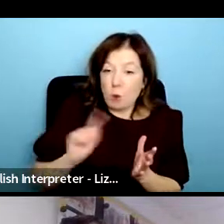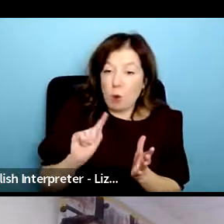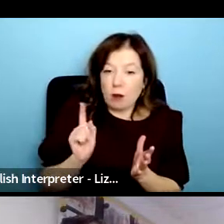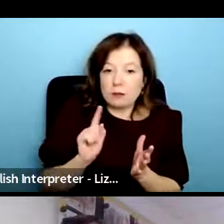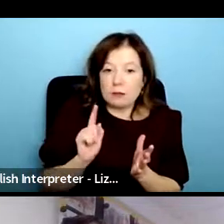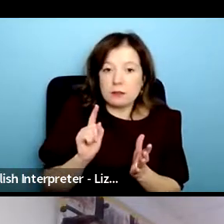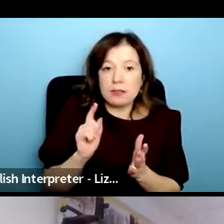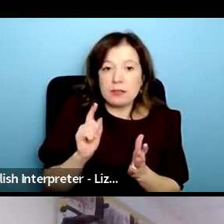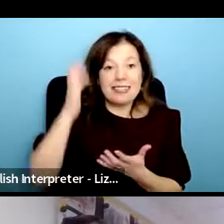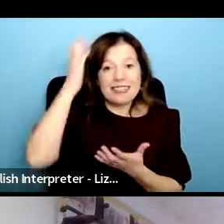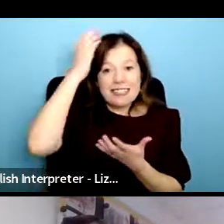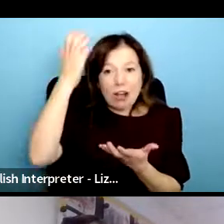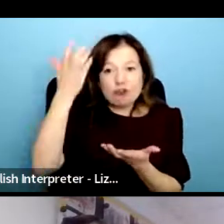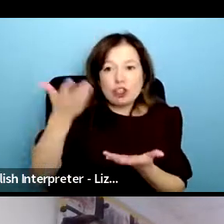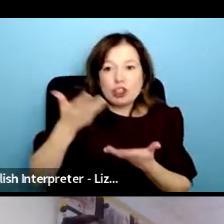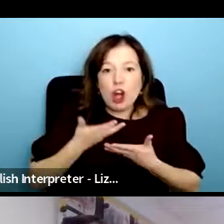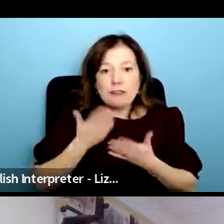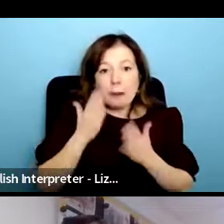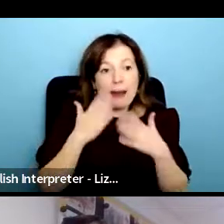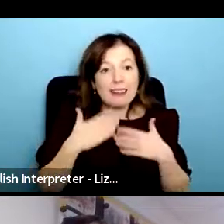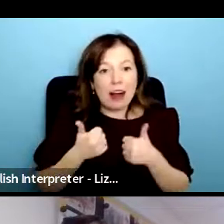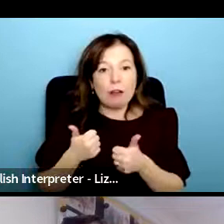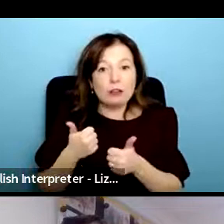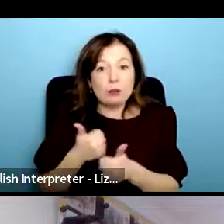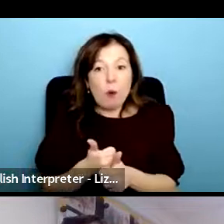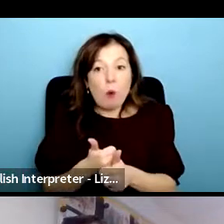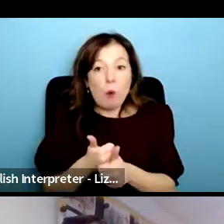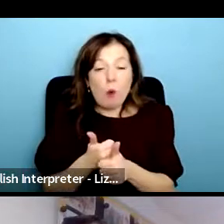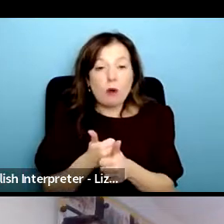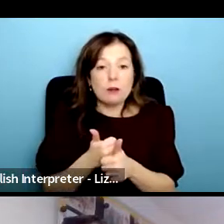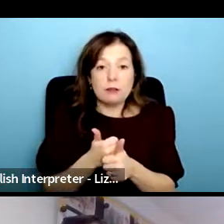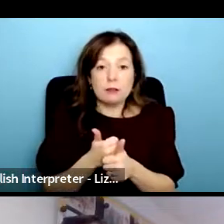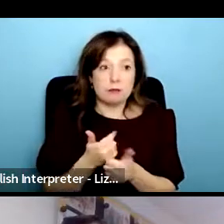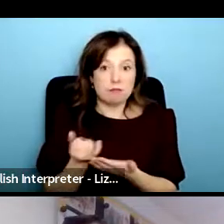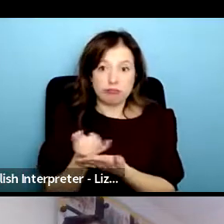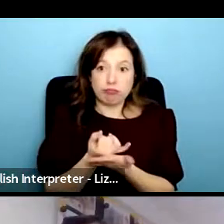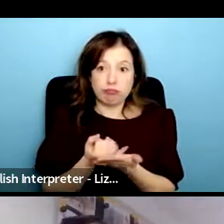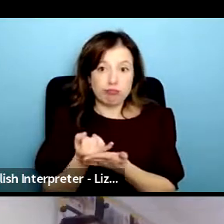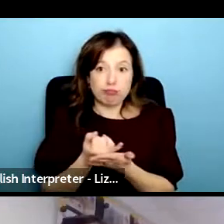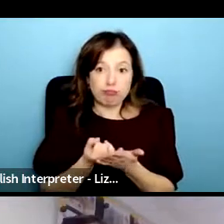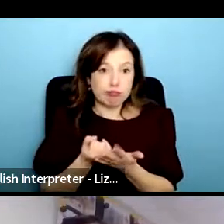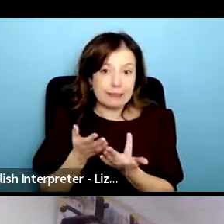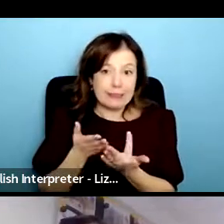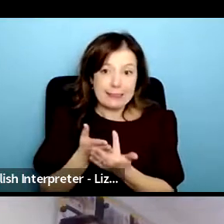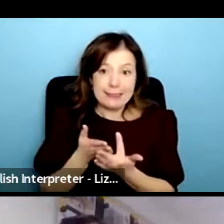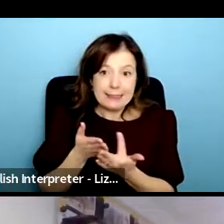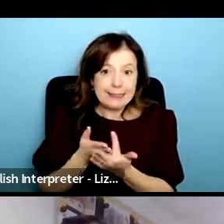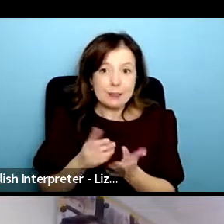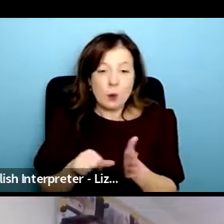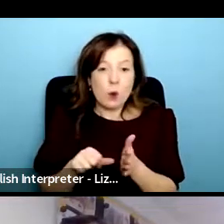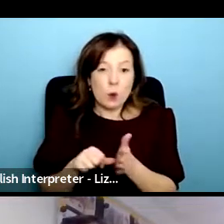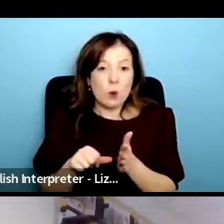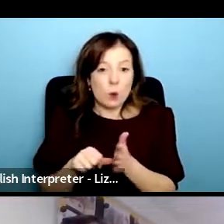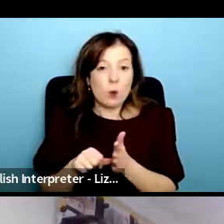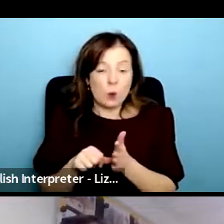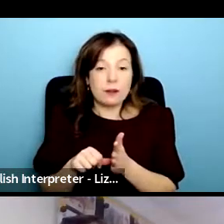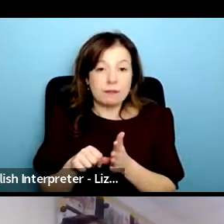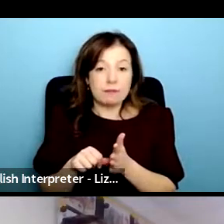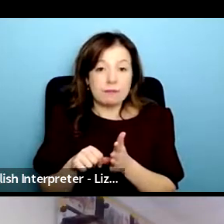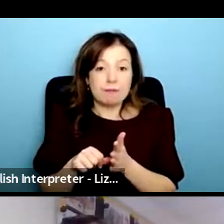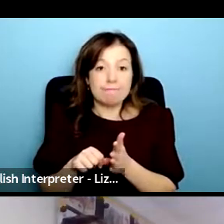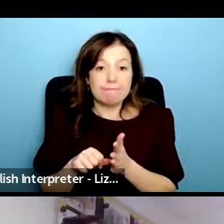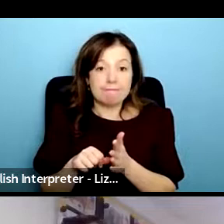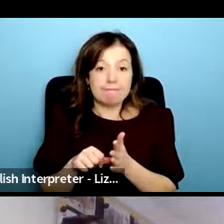services around mental health support are are very poor as as we know and so quite a lot of our